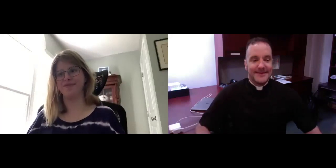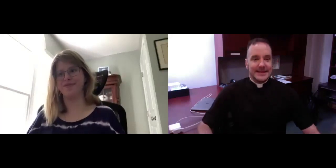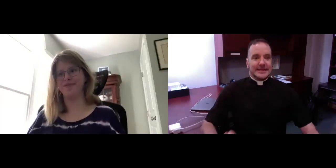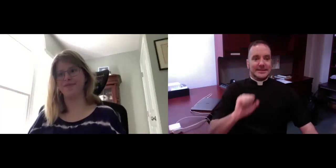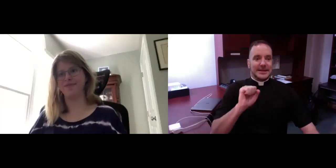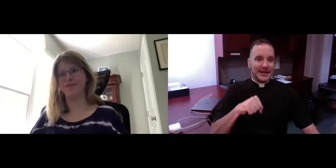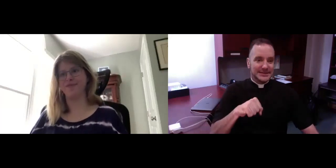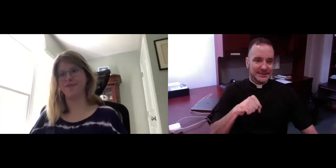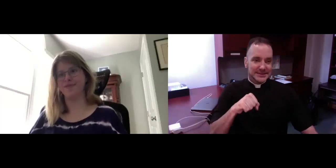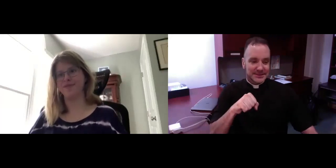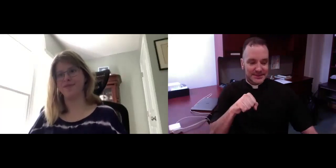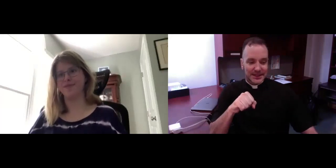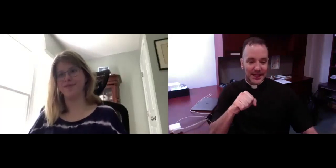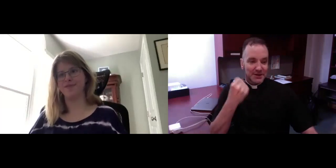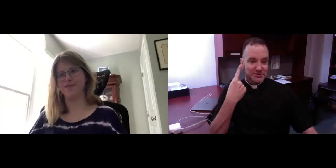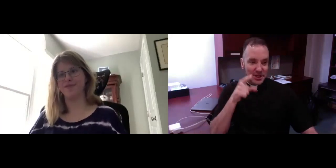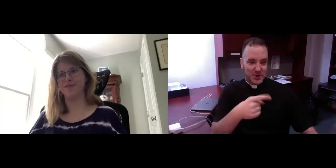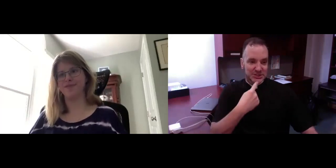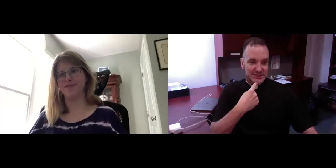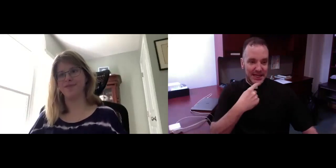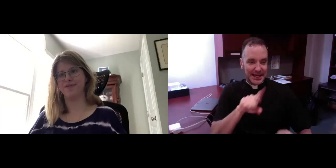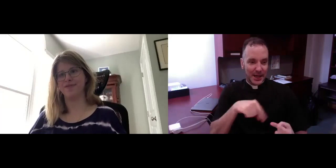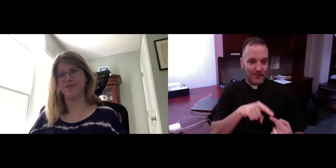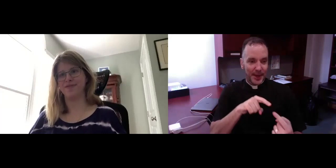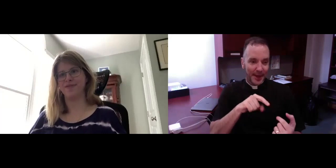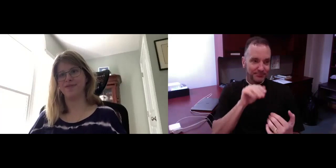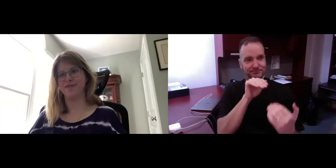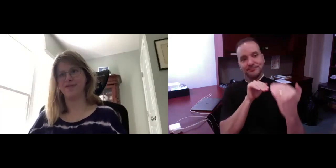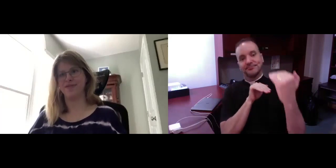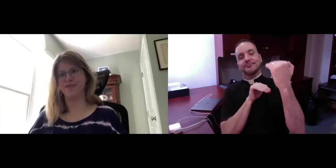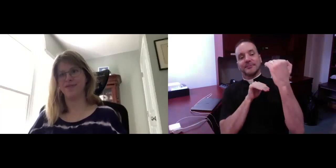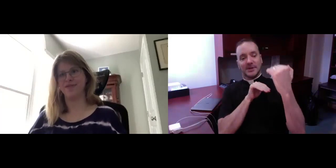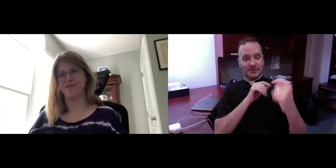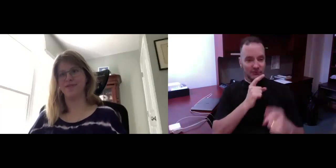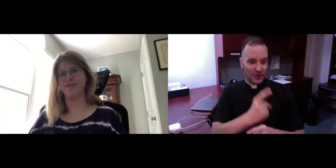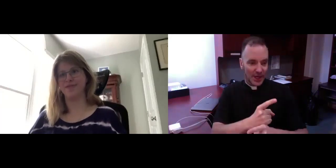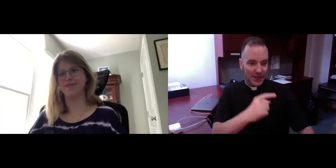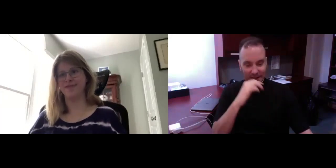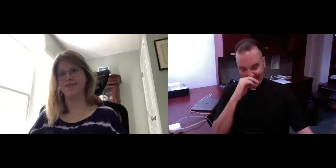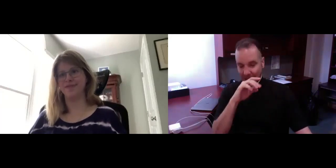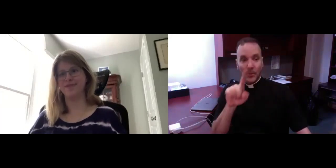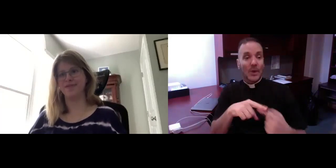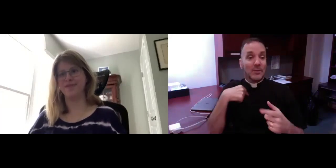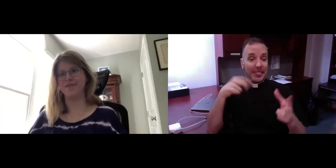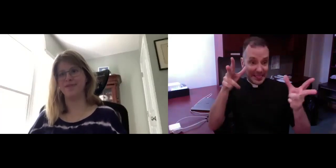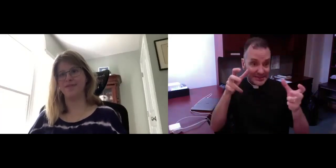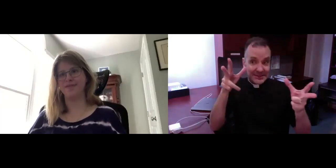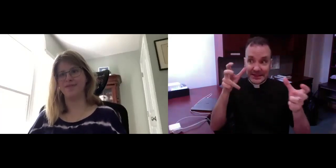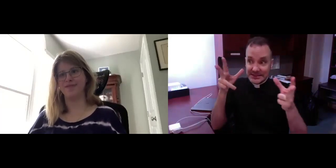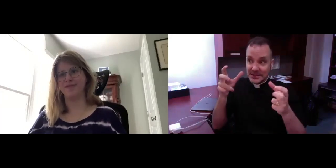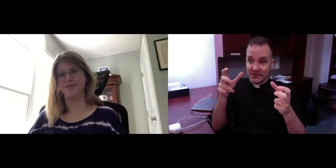(Fr. Shawn): Yes, I understand what you say about when people think that they're better,